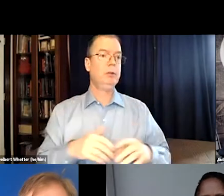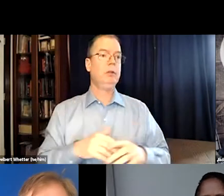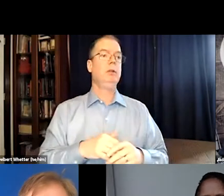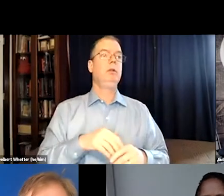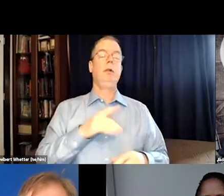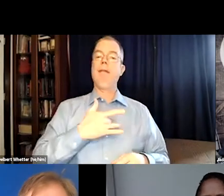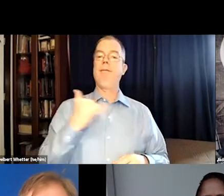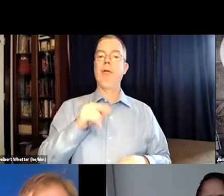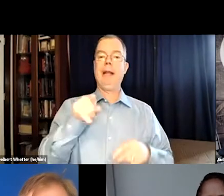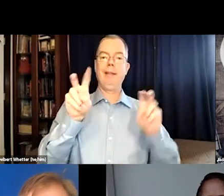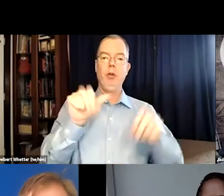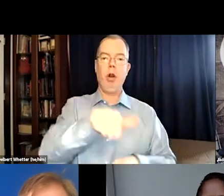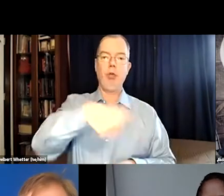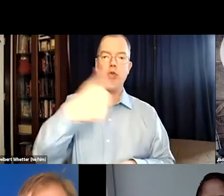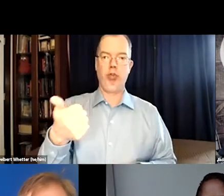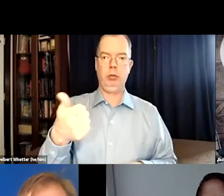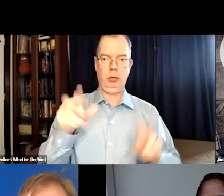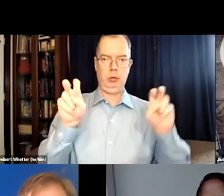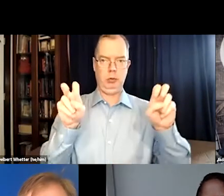They're not respected as audience members.